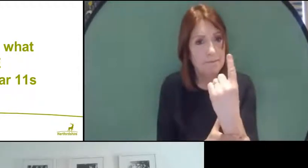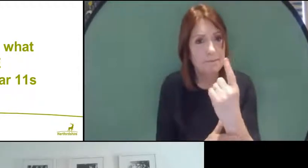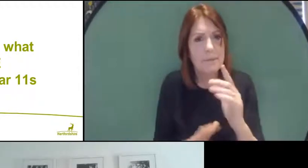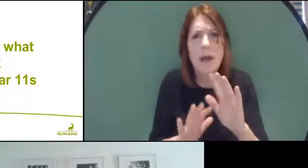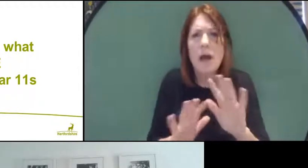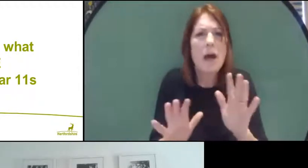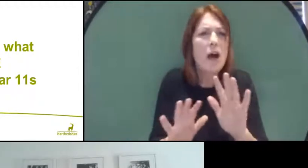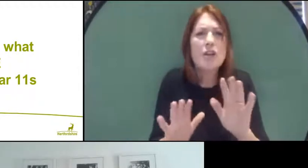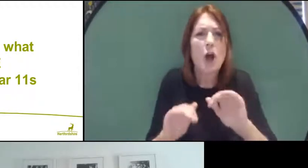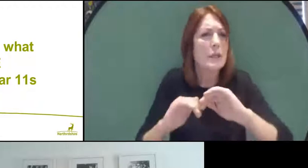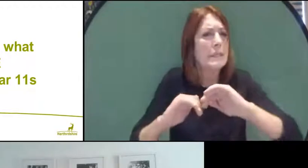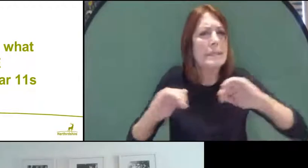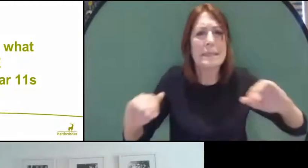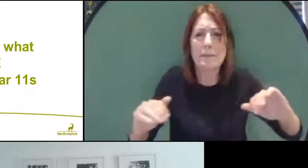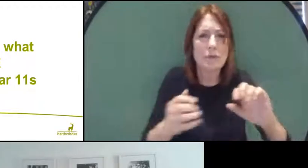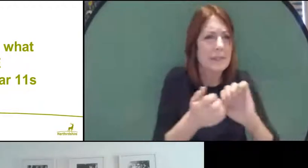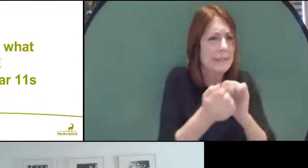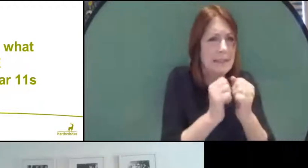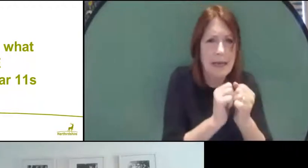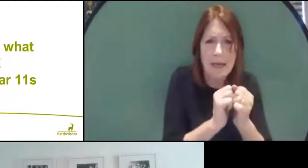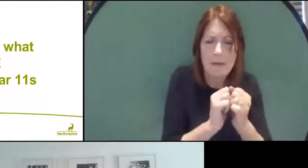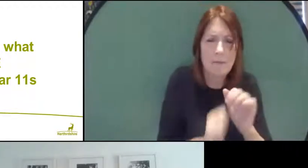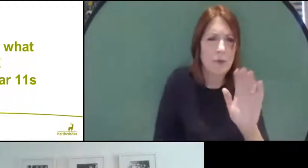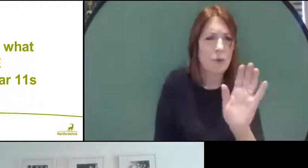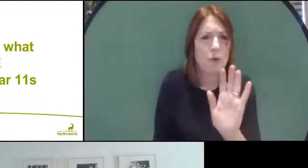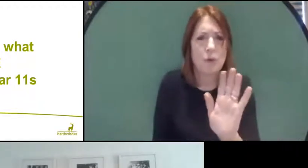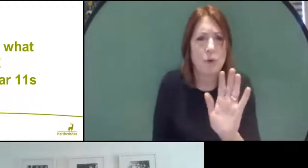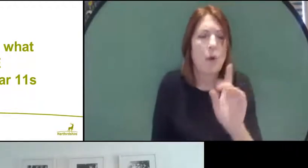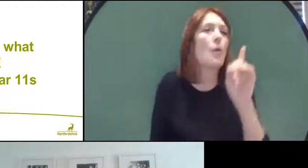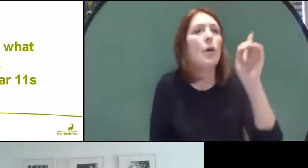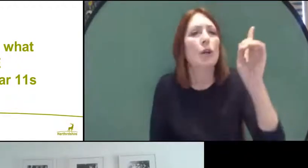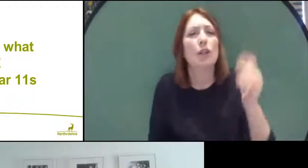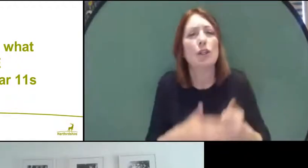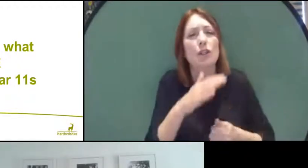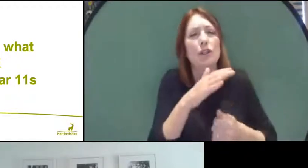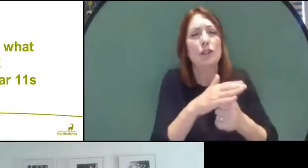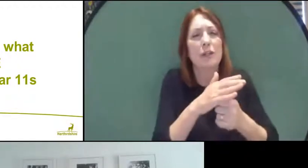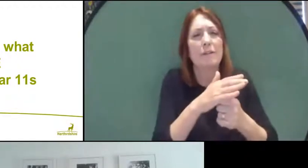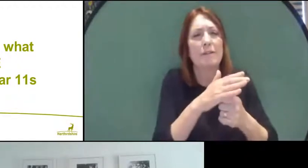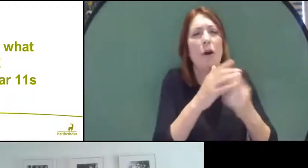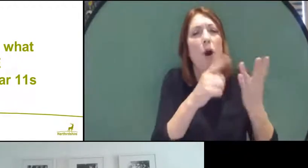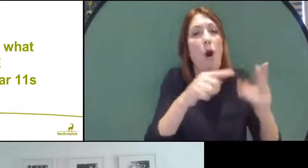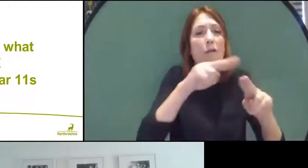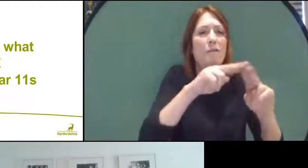separate exam, that the chief regulator Ofqual has said that they are only to be used to help